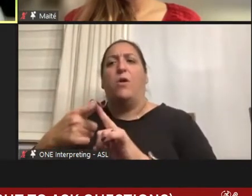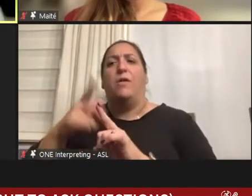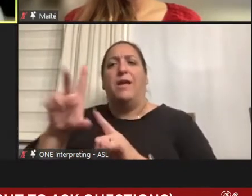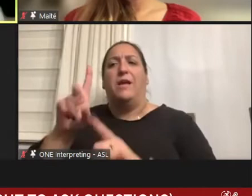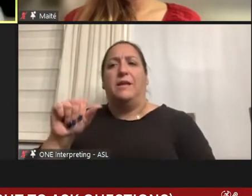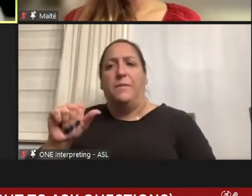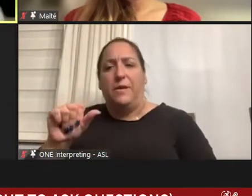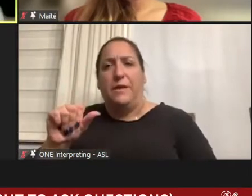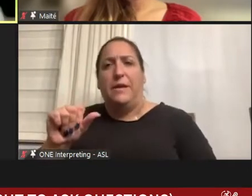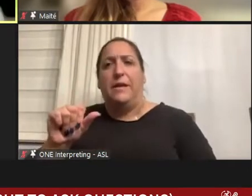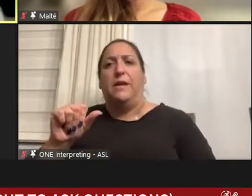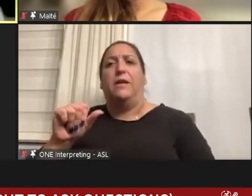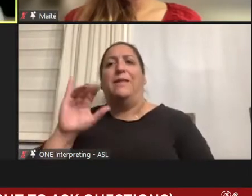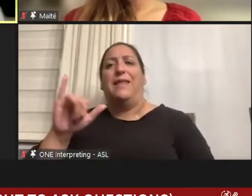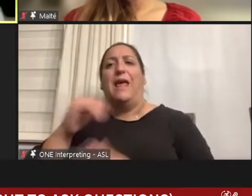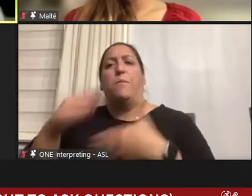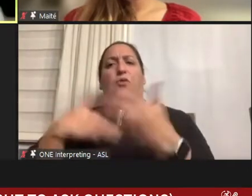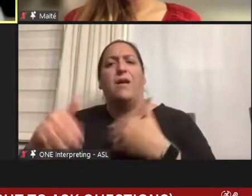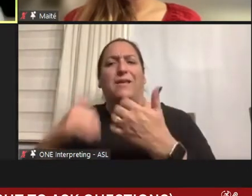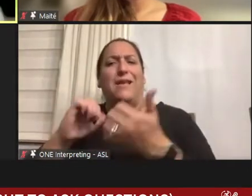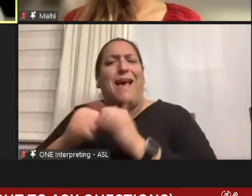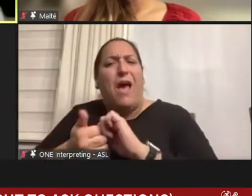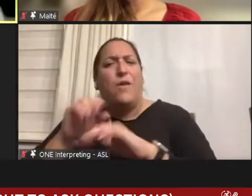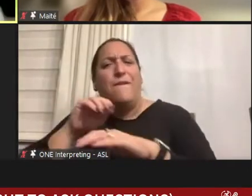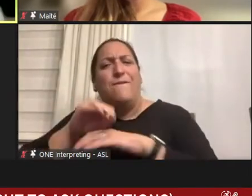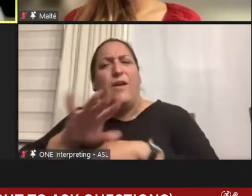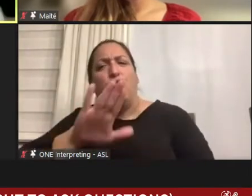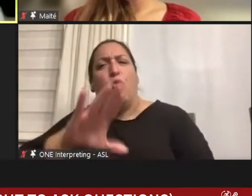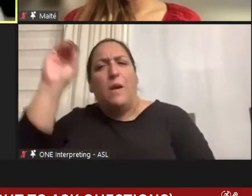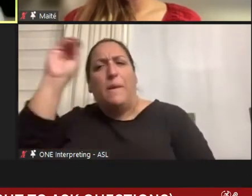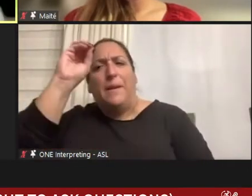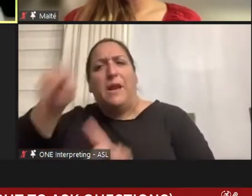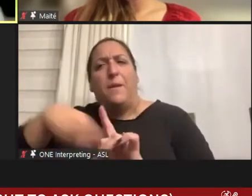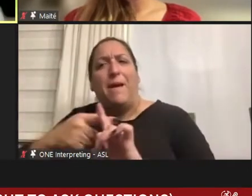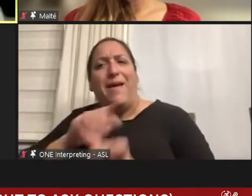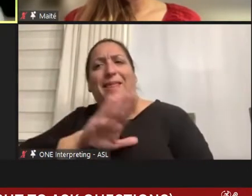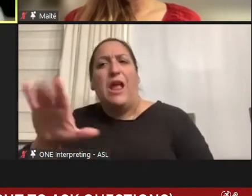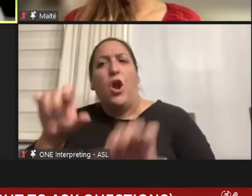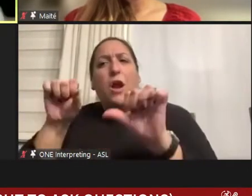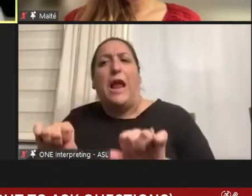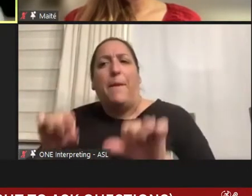of that process, how do you consider that in your thoughts about their ability to graduate